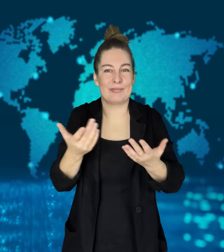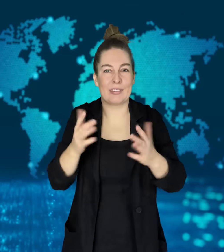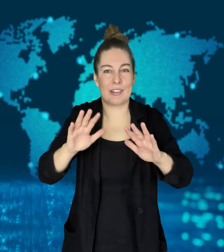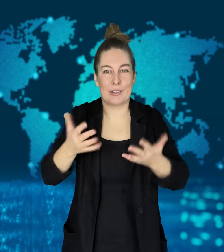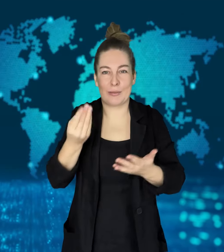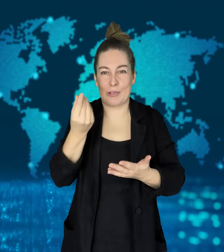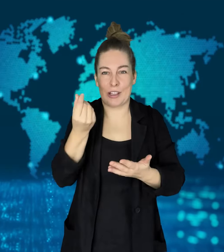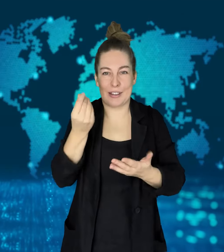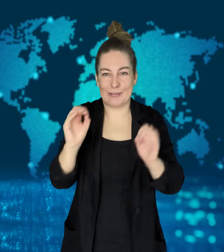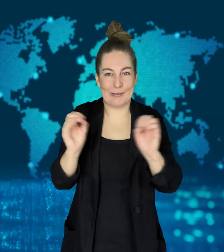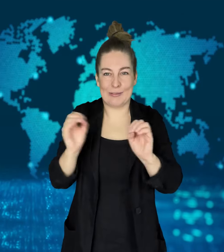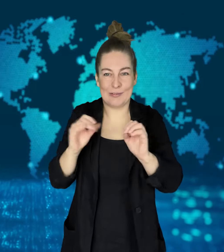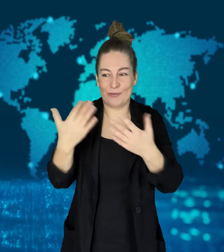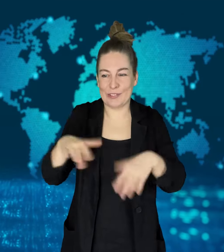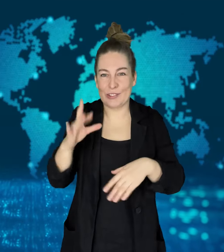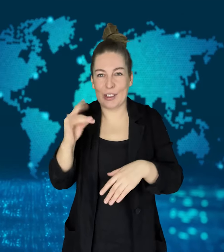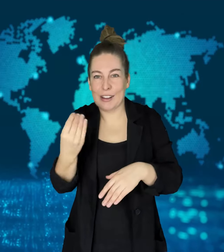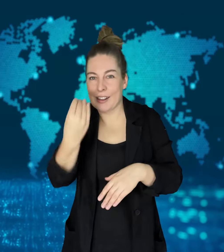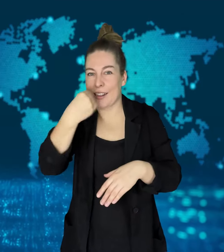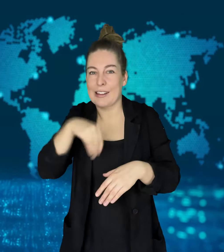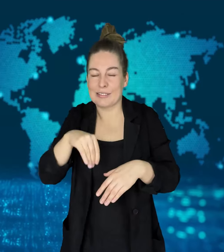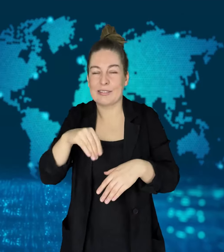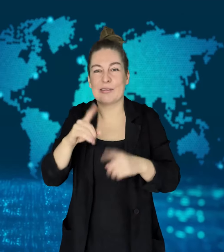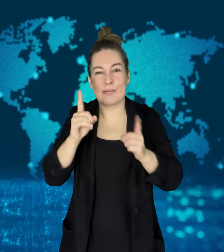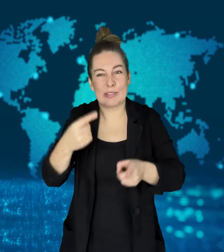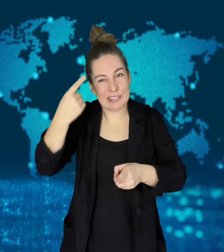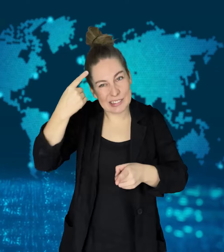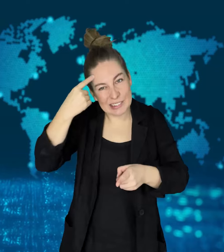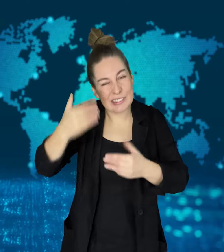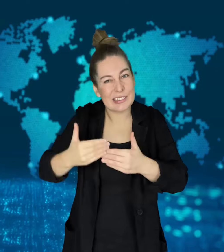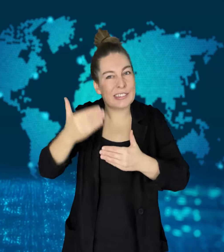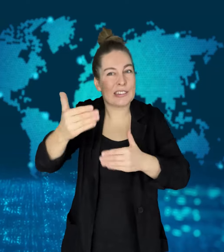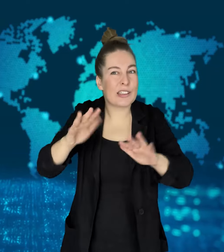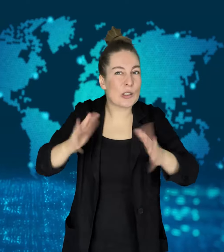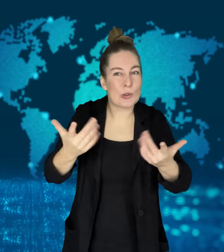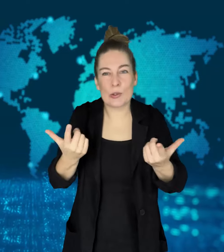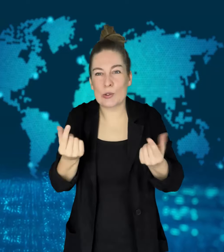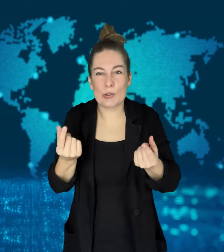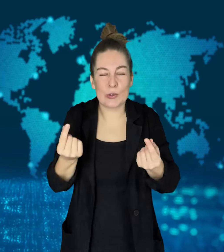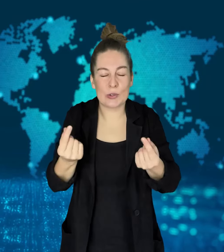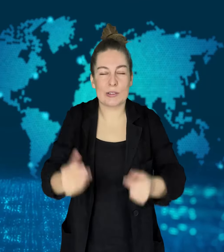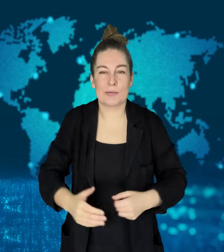they only have a portion of the money.